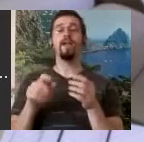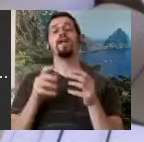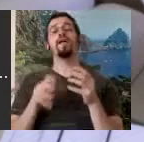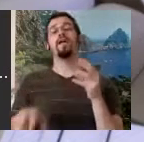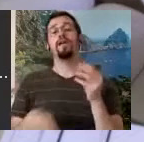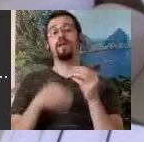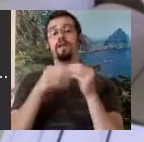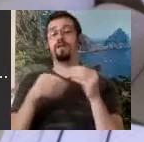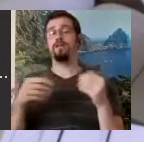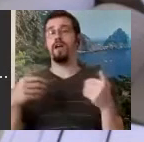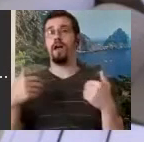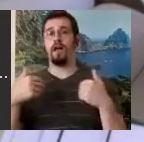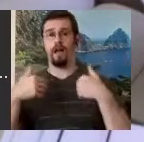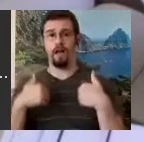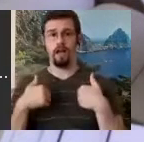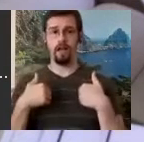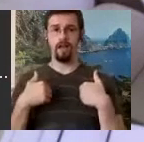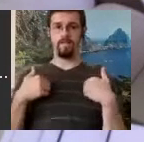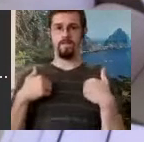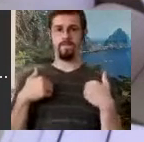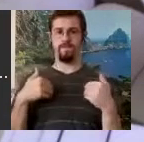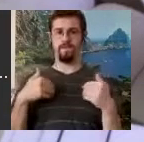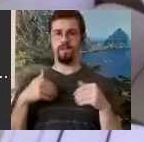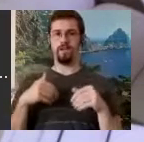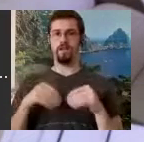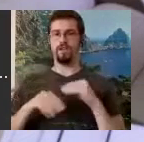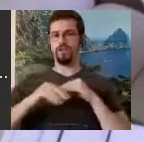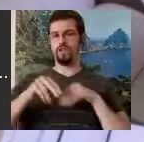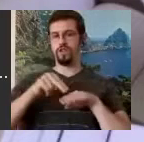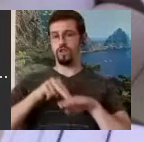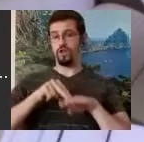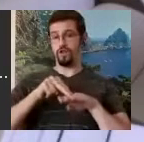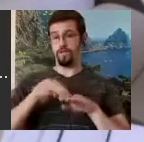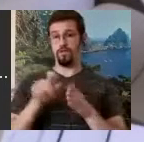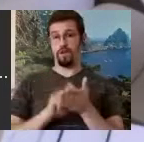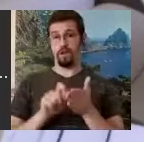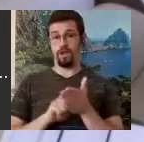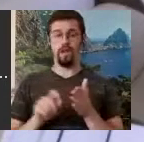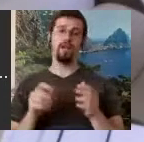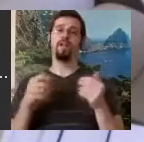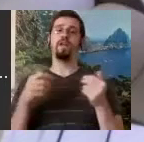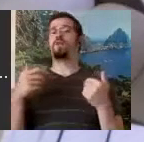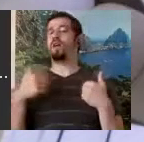skateboarding. We've written ice skating. We've written up gymnastics. Lots of